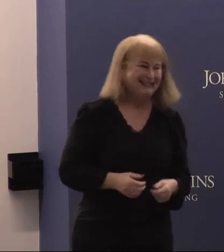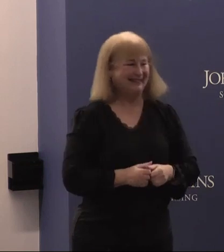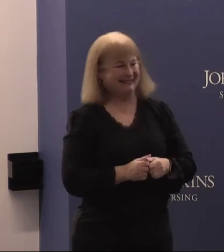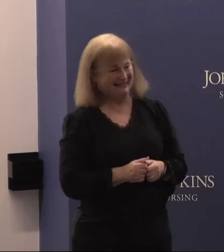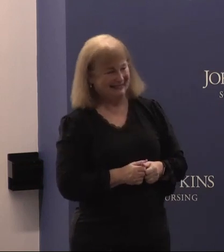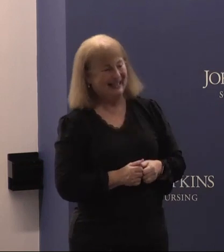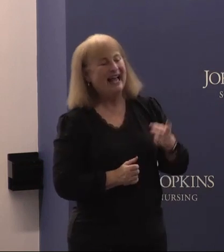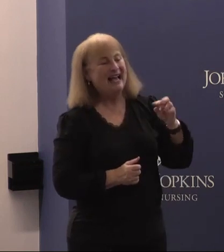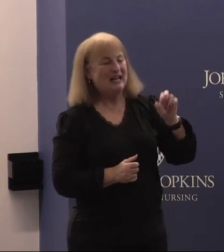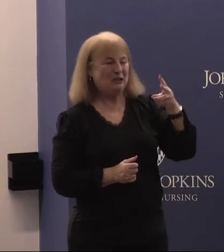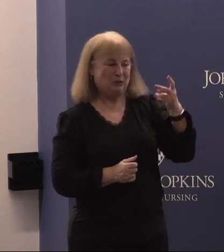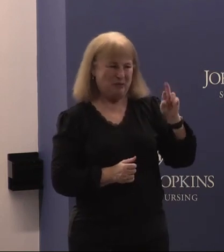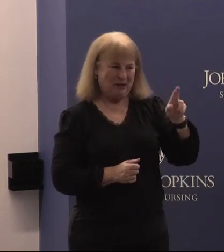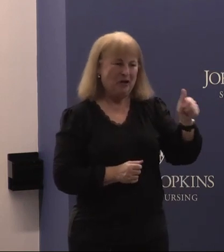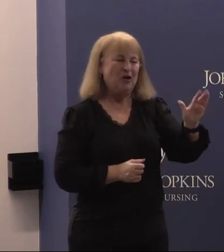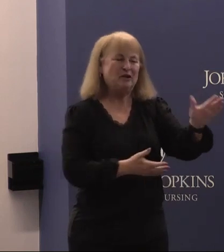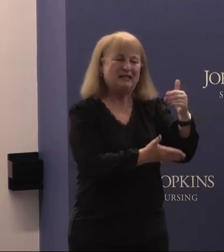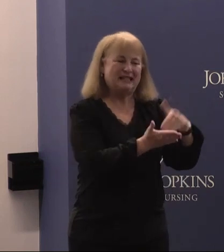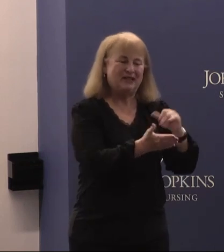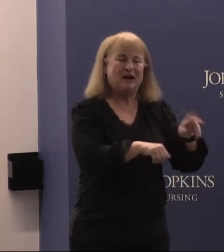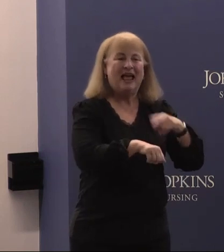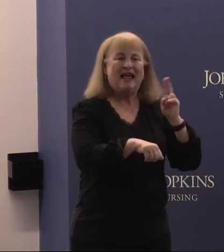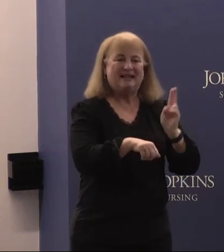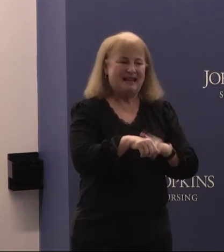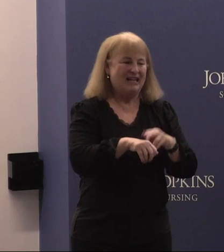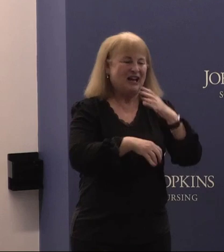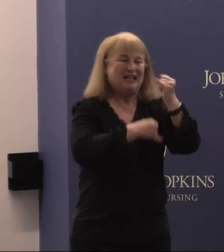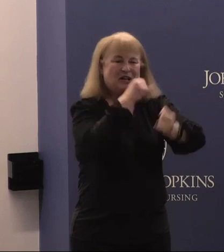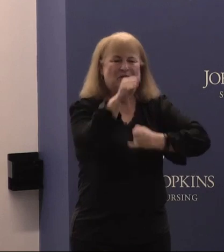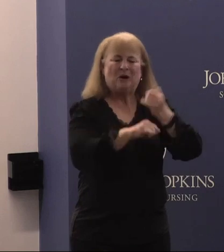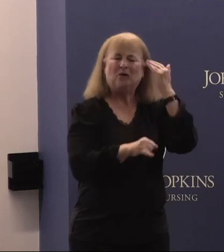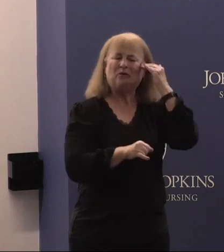Dr. Swenor and her center are, are nationally and internationally known for the data they gather